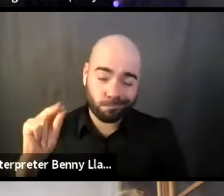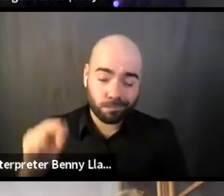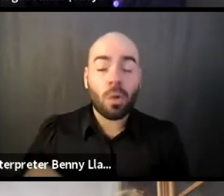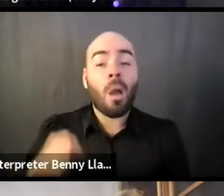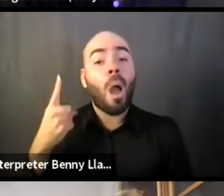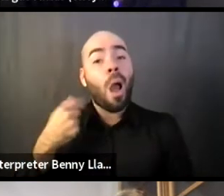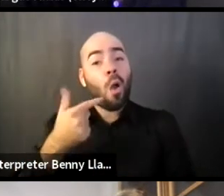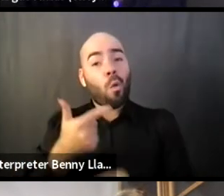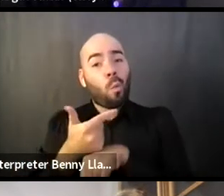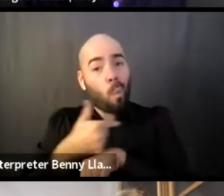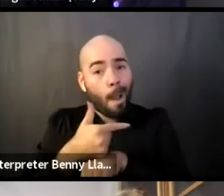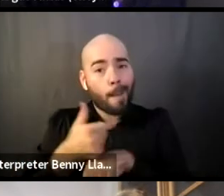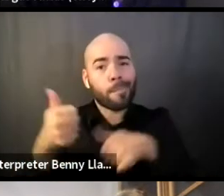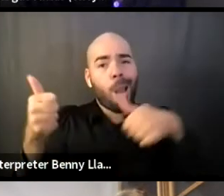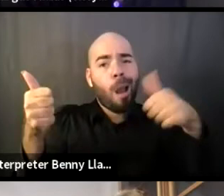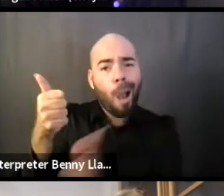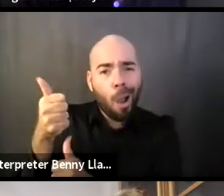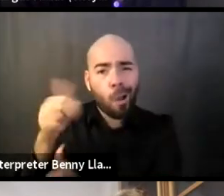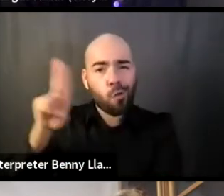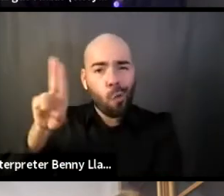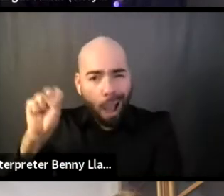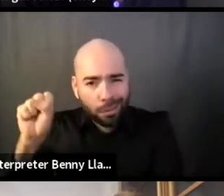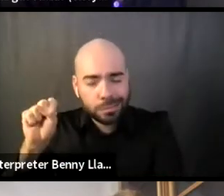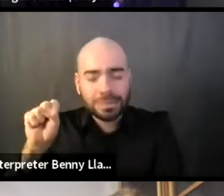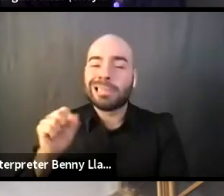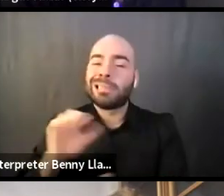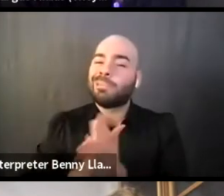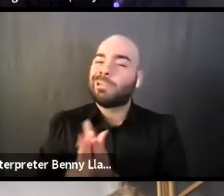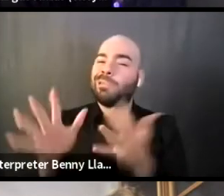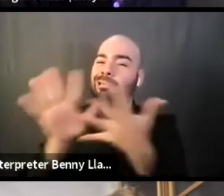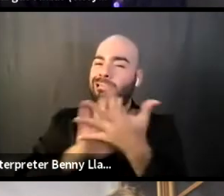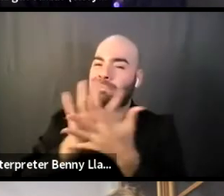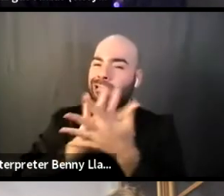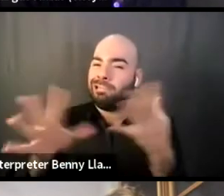We get into some weird things with grants, where they're like, well, you're not quite the U.S.